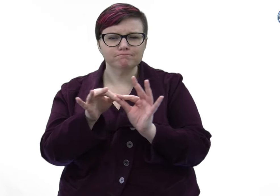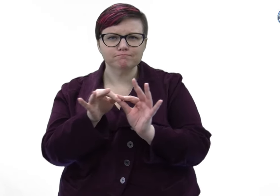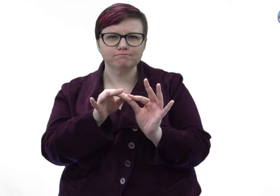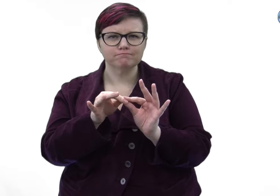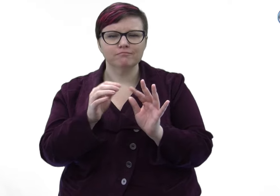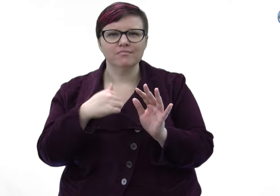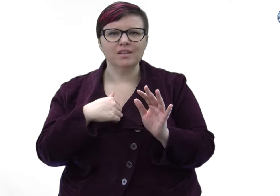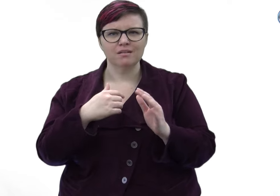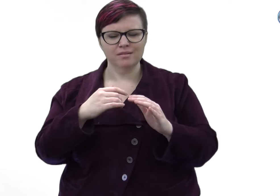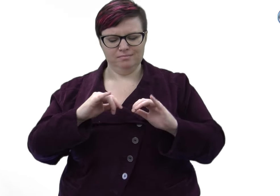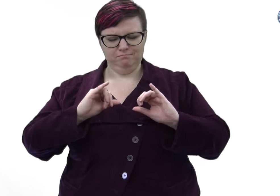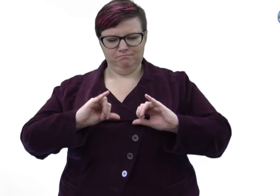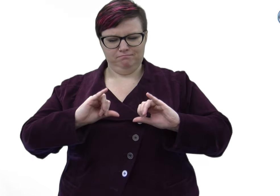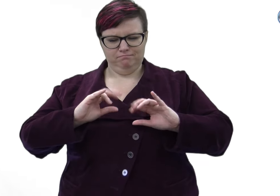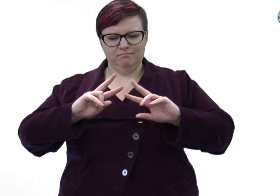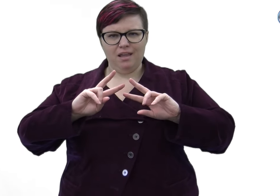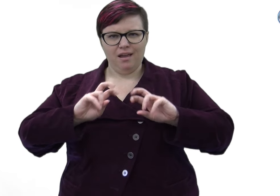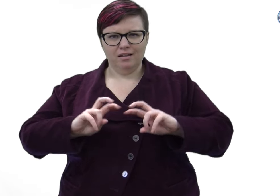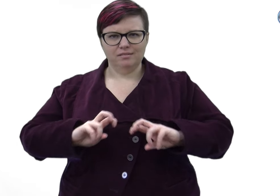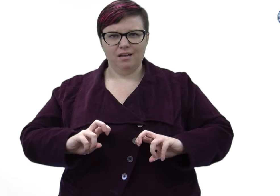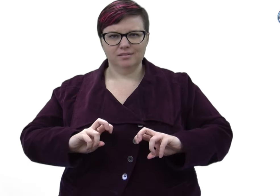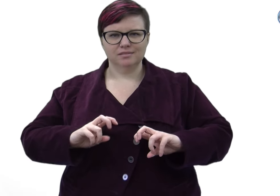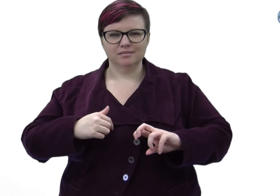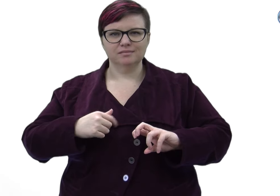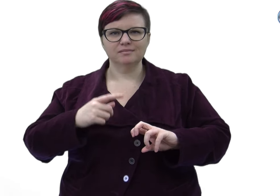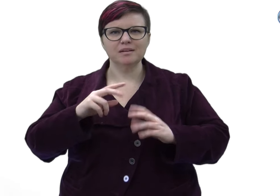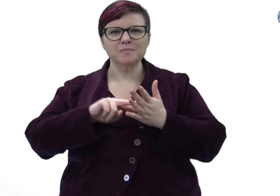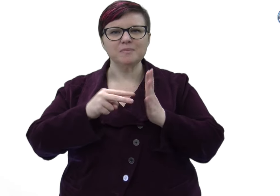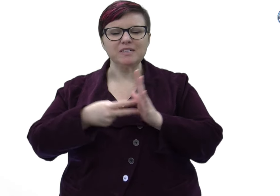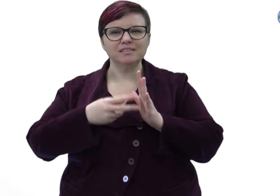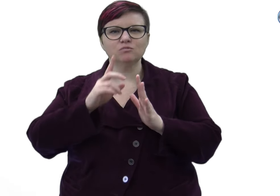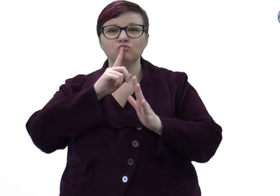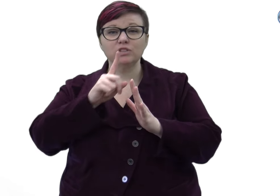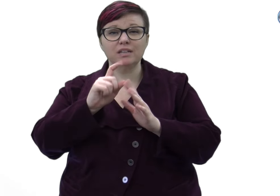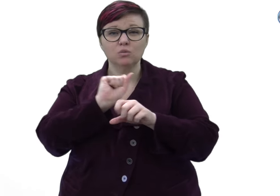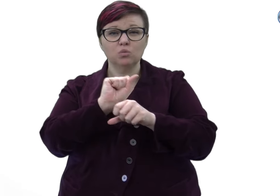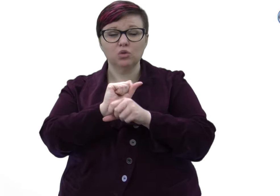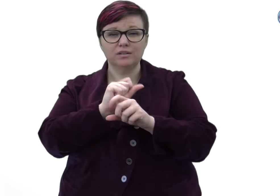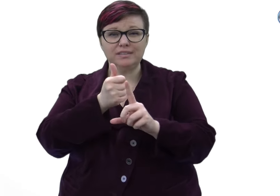The work of interpreting and the analysis of their true work led these women to see that